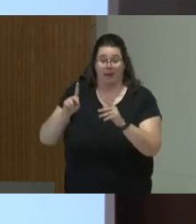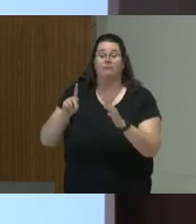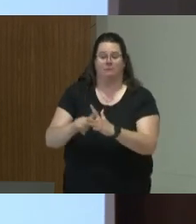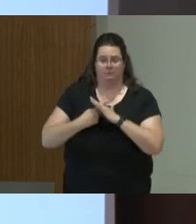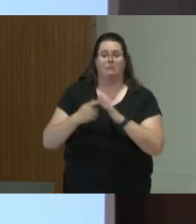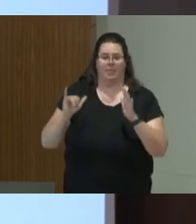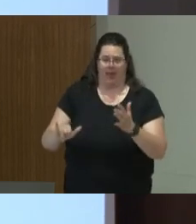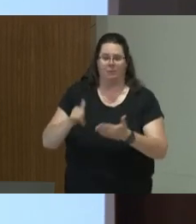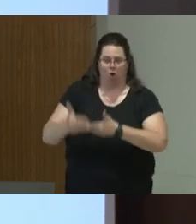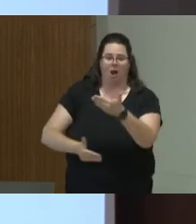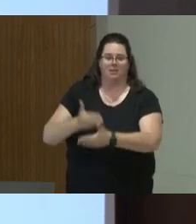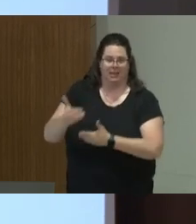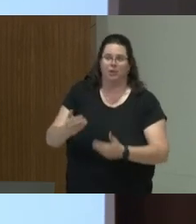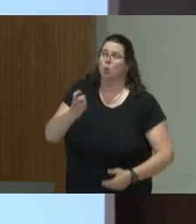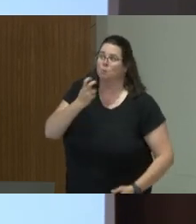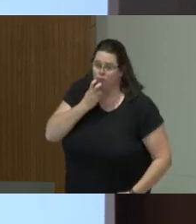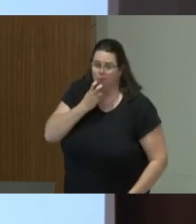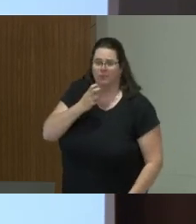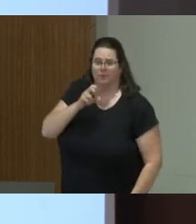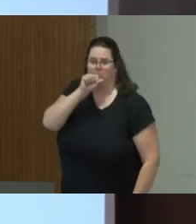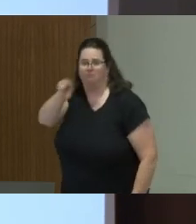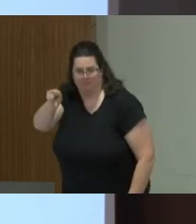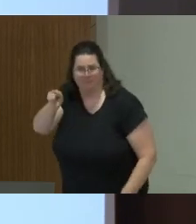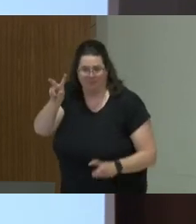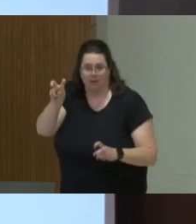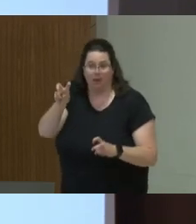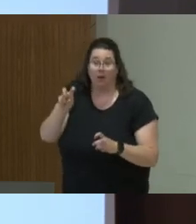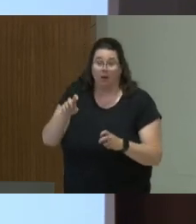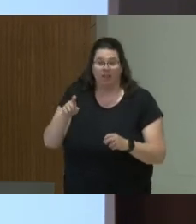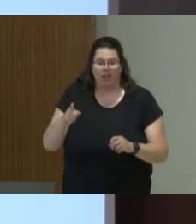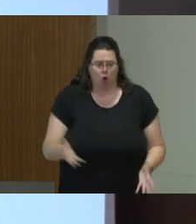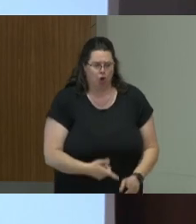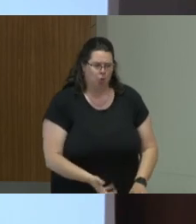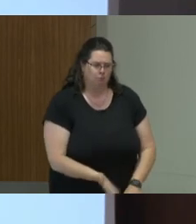and have almost been encouraged to leave the organization because the organization believes